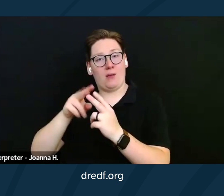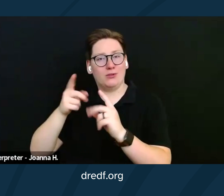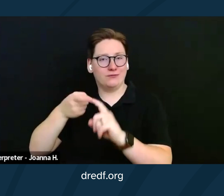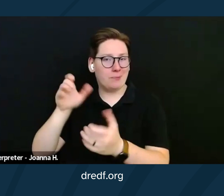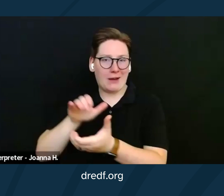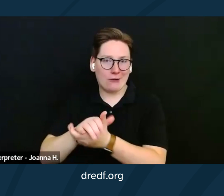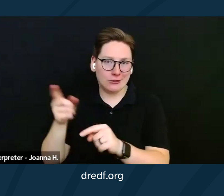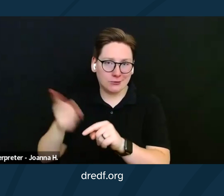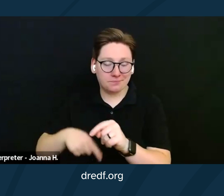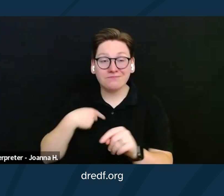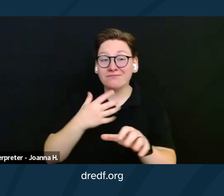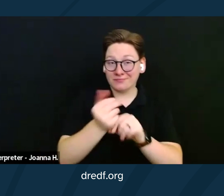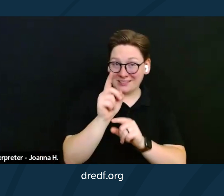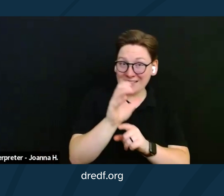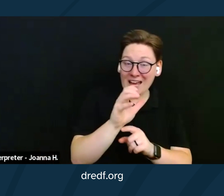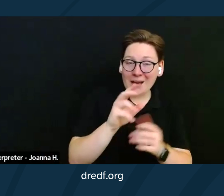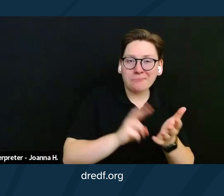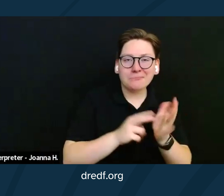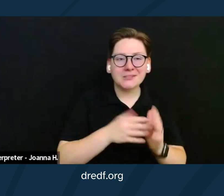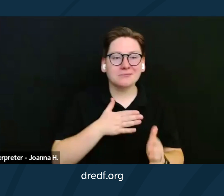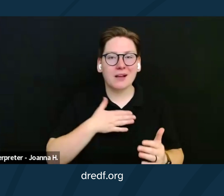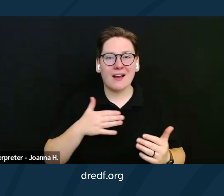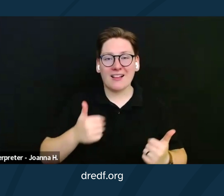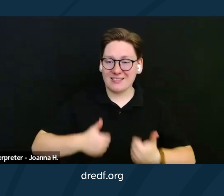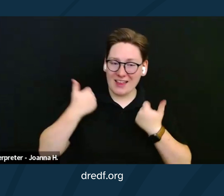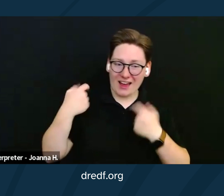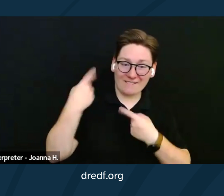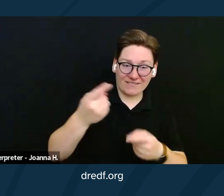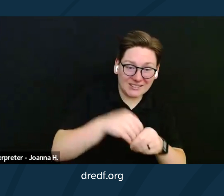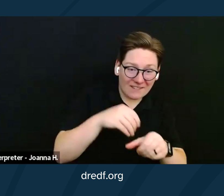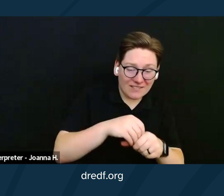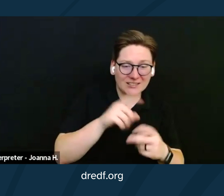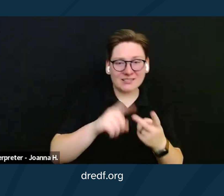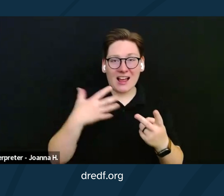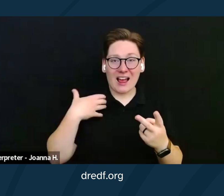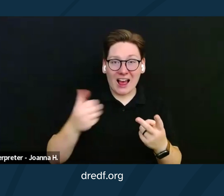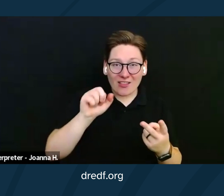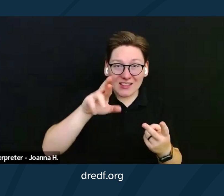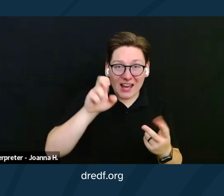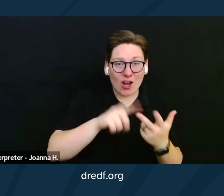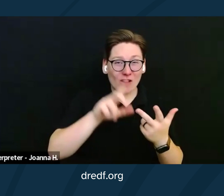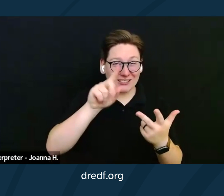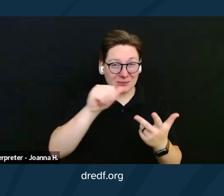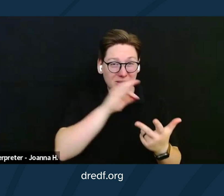I would lose my life-saving healthcare and disability benefits if I married my fiance.